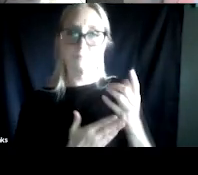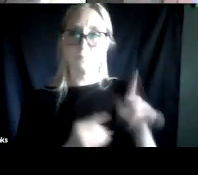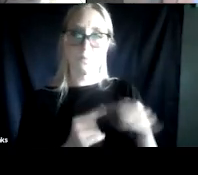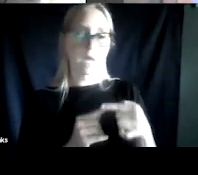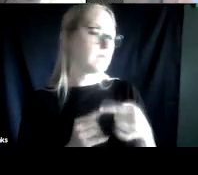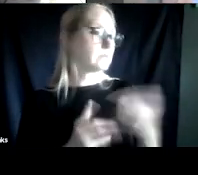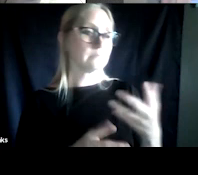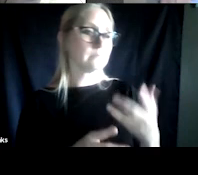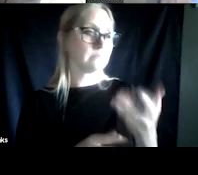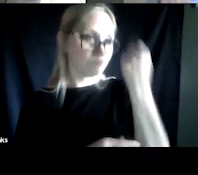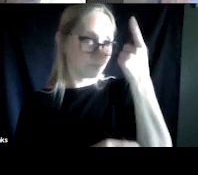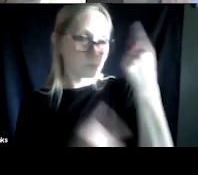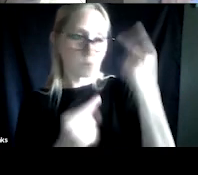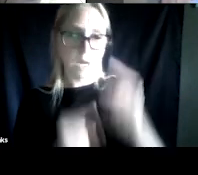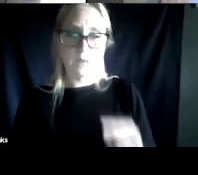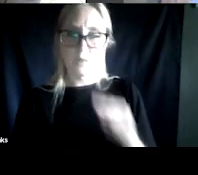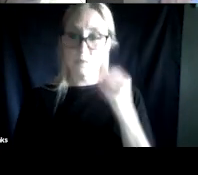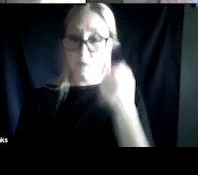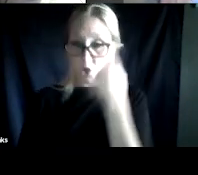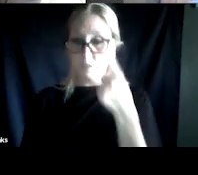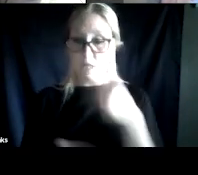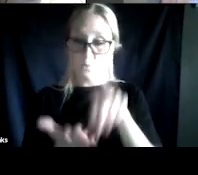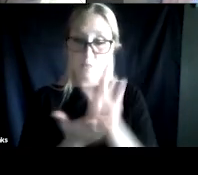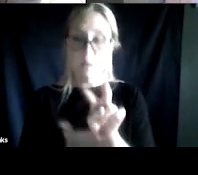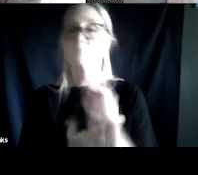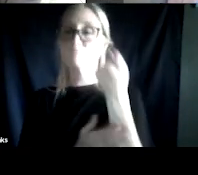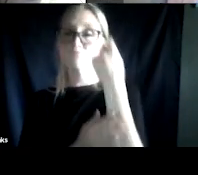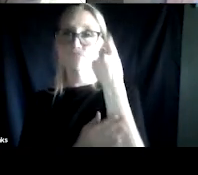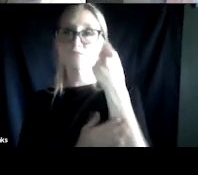knowing their relapse history is incredibly helpful. What caused you to relapse in the past?